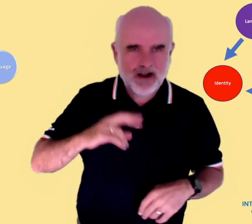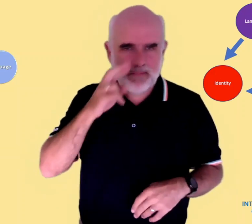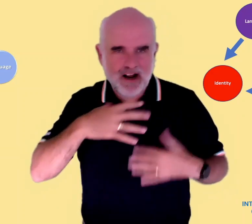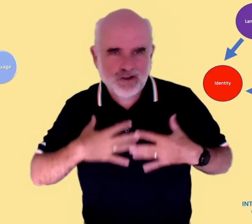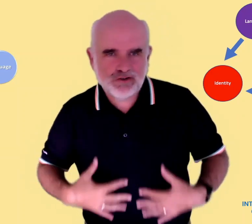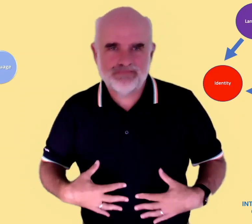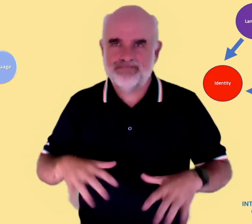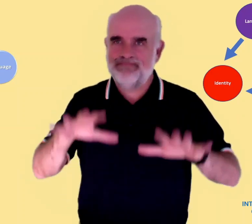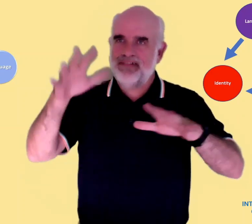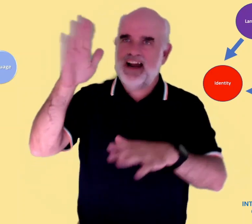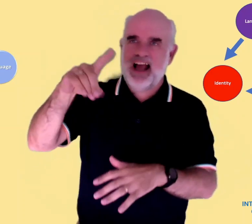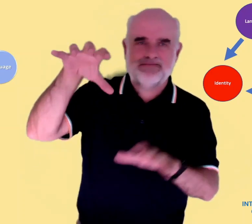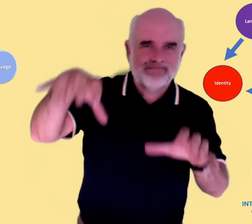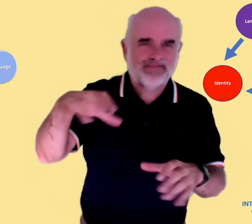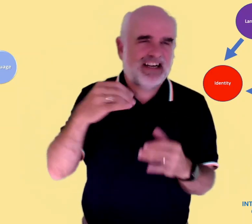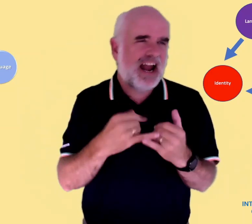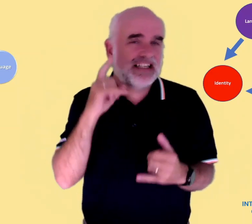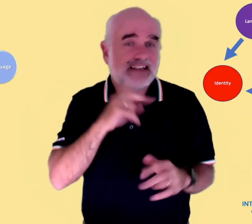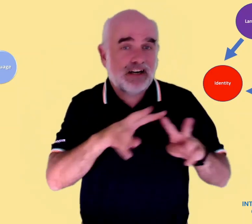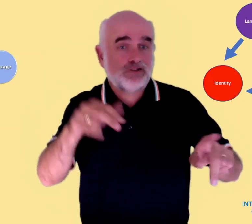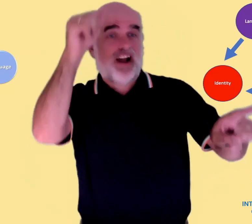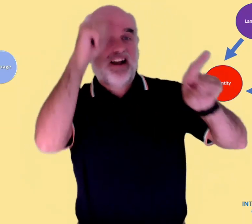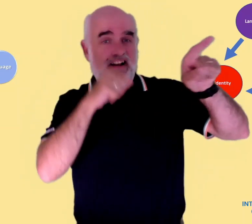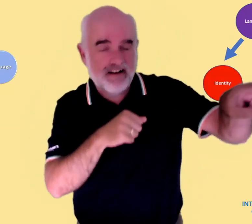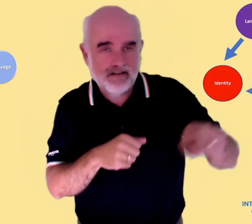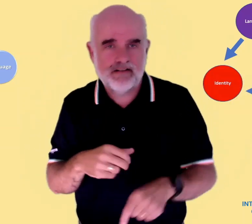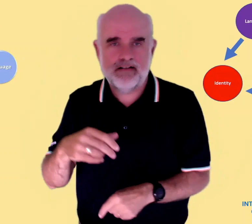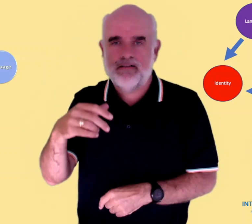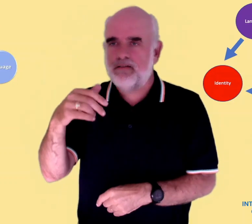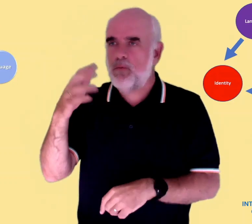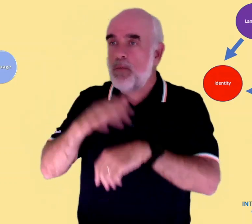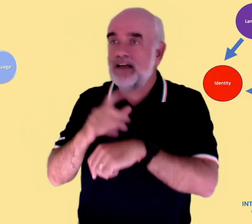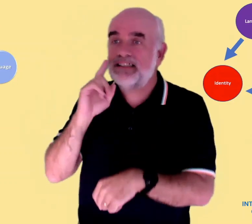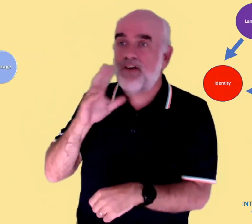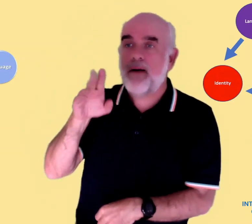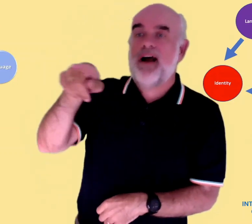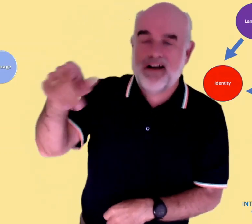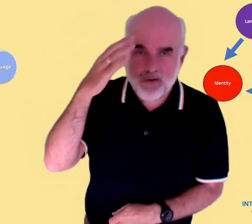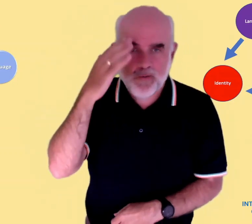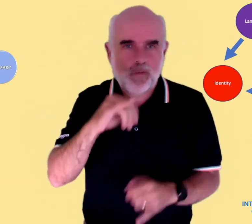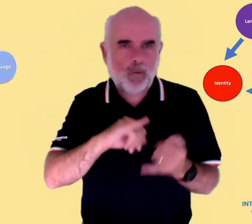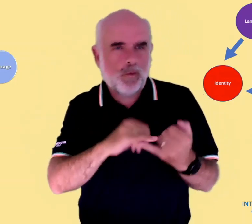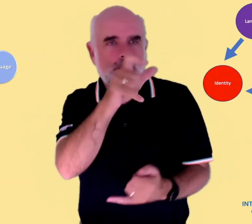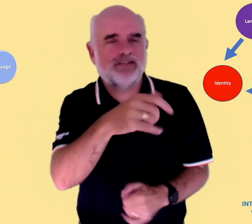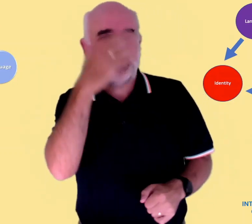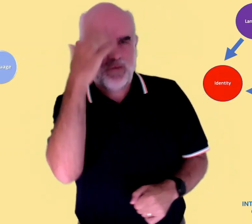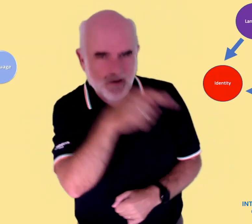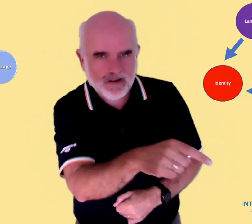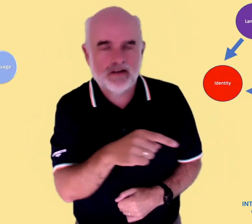Language, Deaf culture, events, mannerisms, logos, landmarks, and flags that people can recognise."